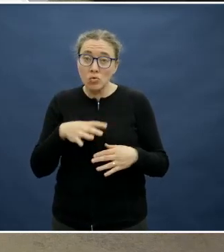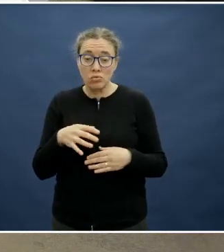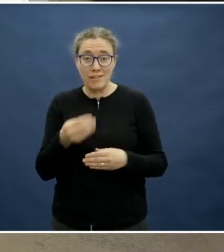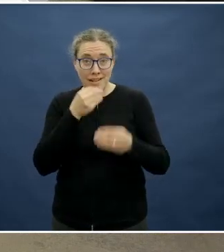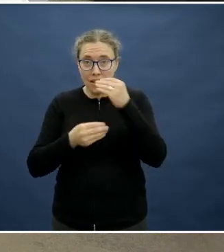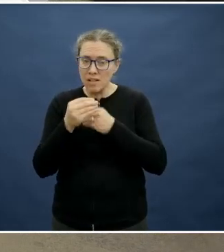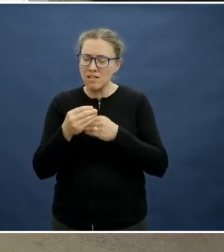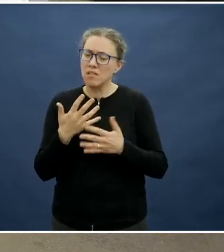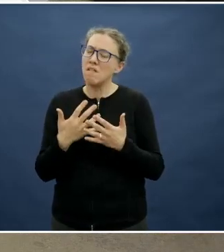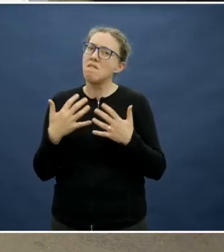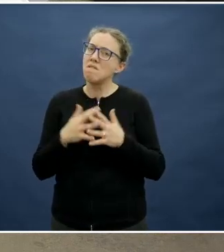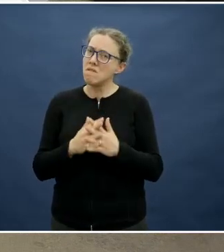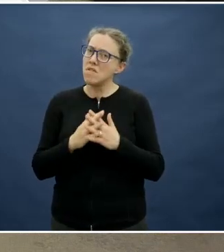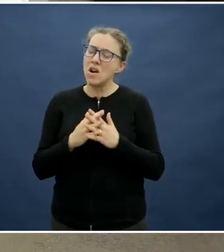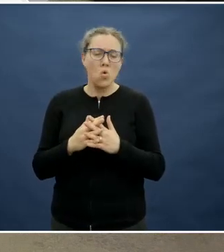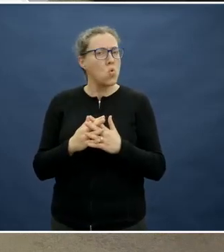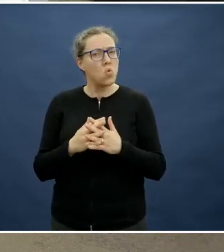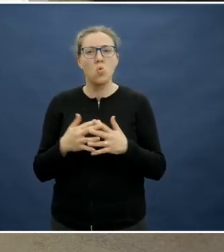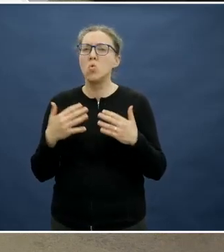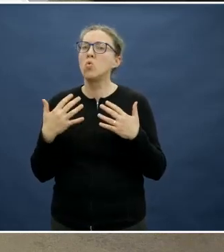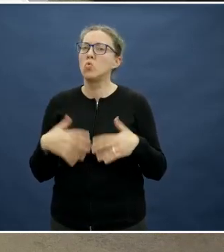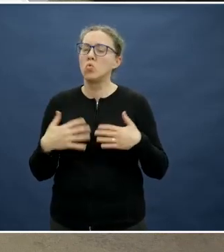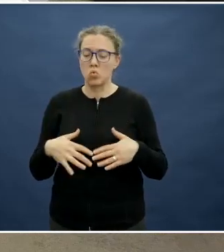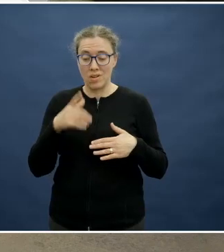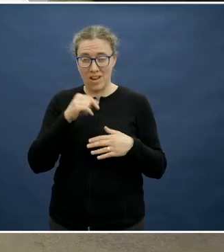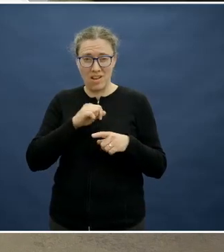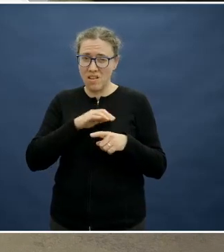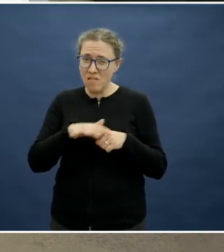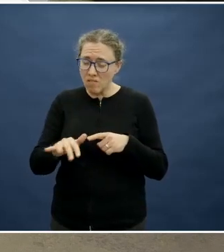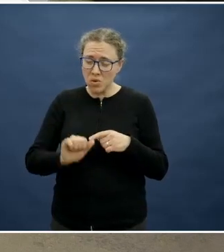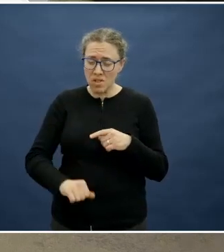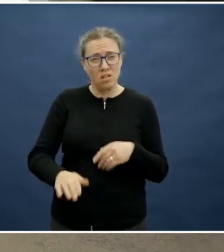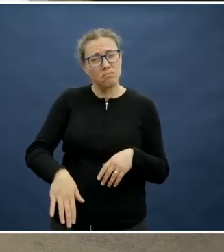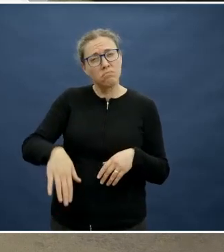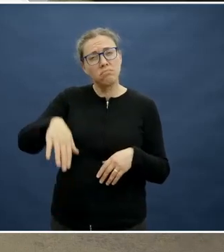in childhood can have lasting ramifications throughout a person's entire life.